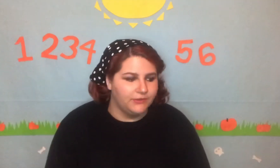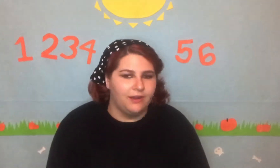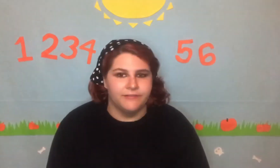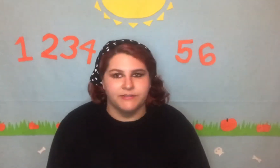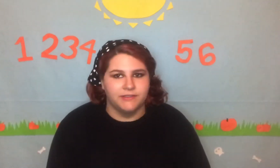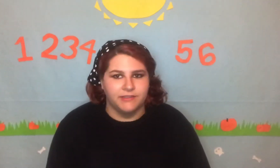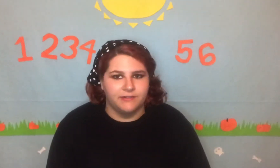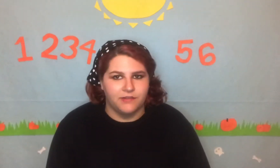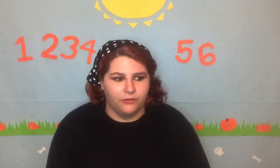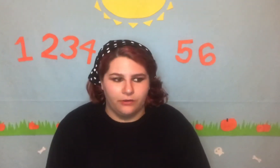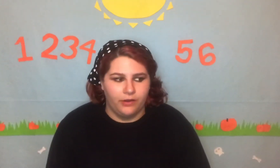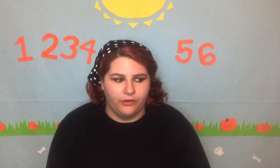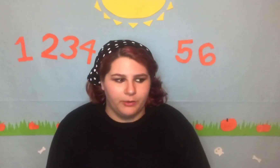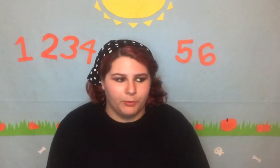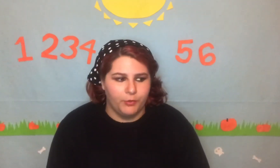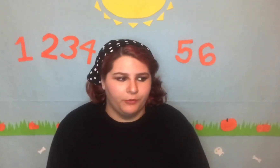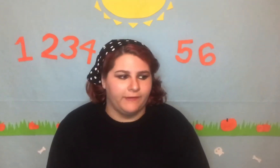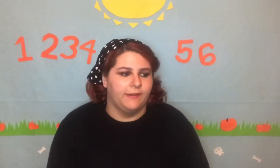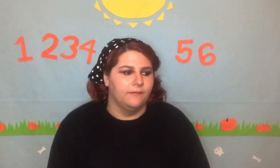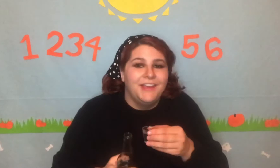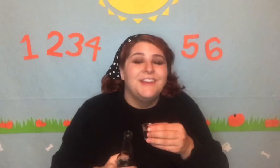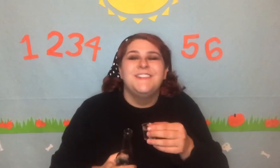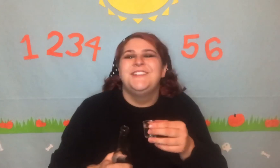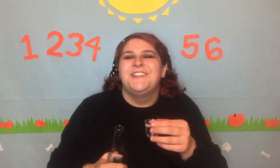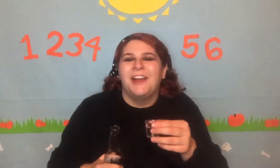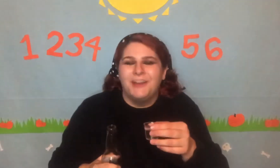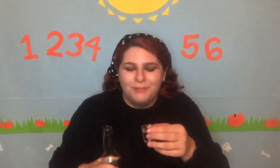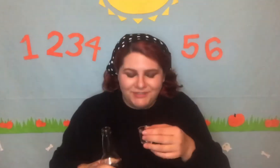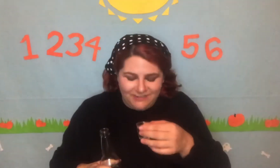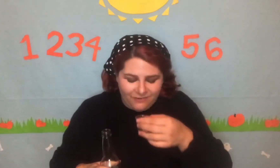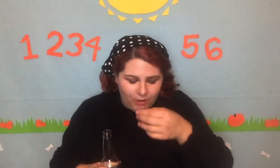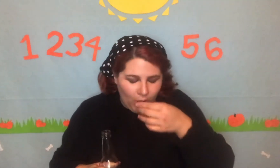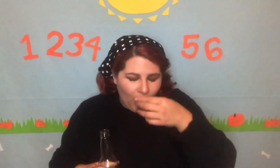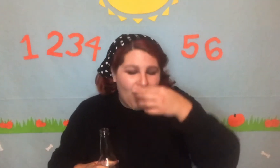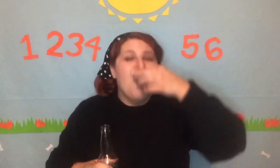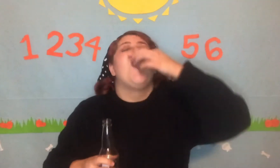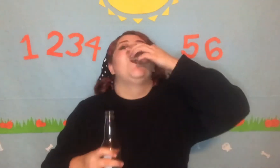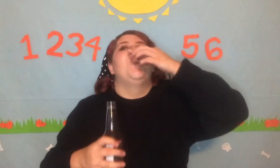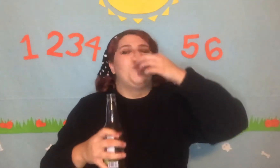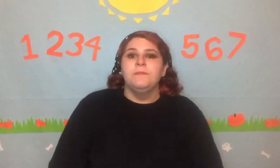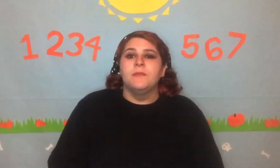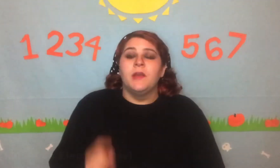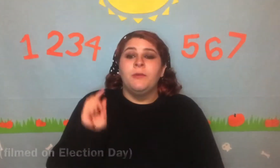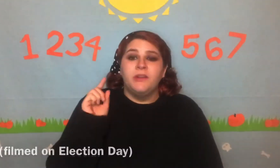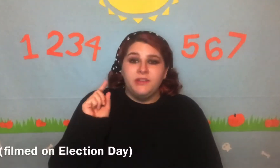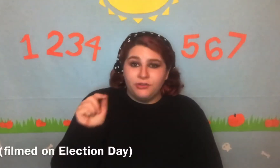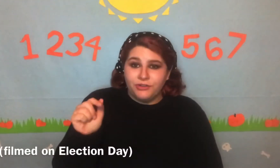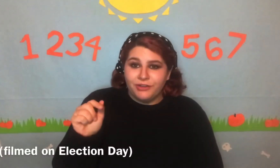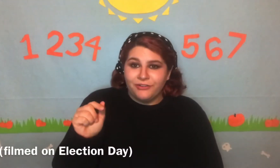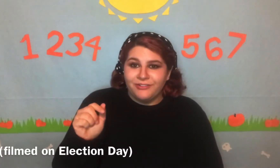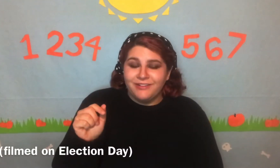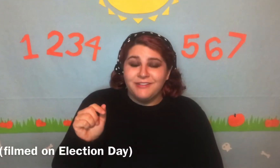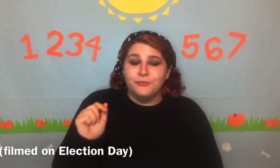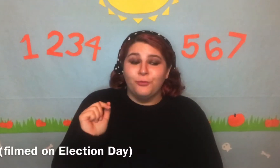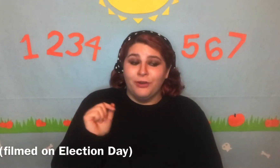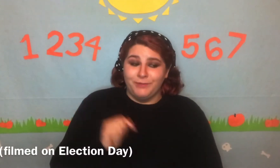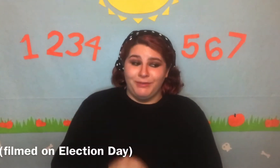obviously an incredible movie. Shot number seven! I want you to know it is one PM.